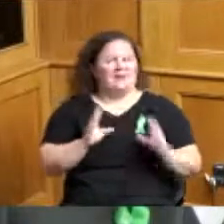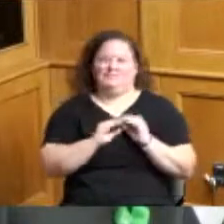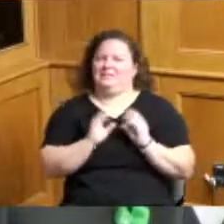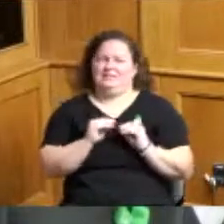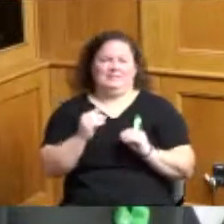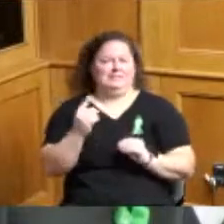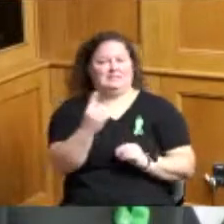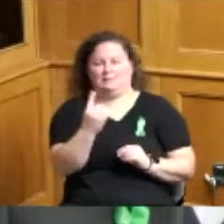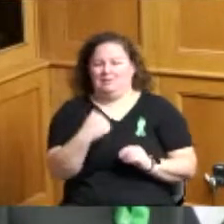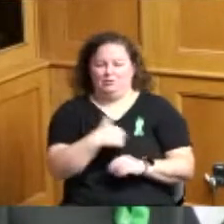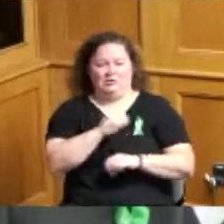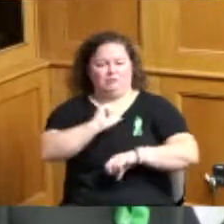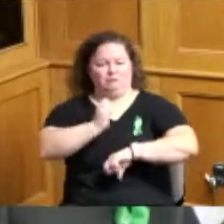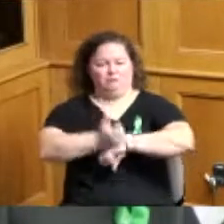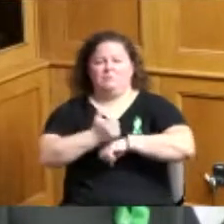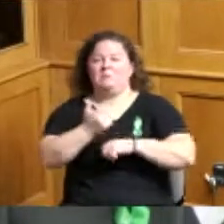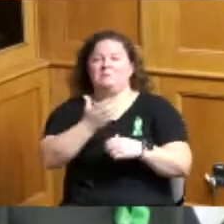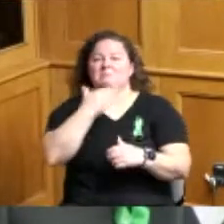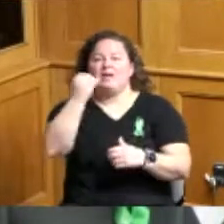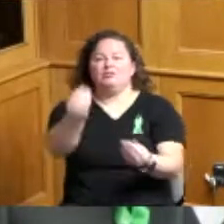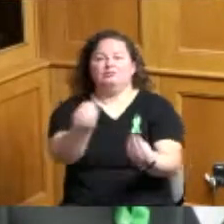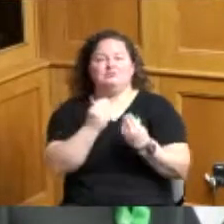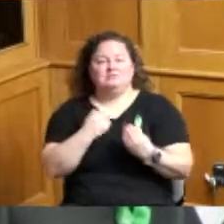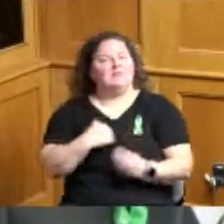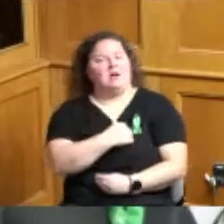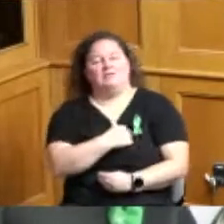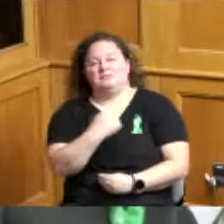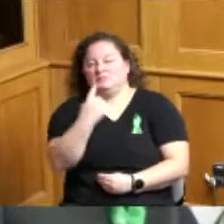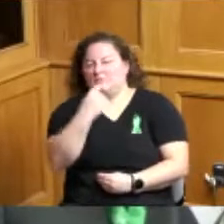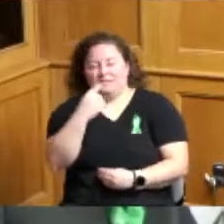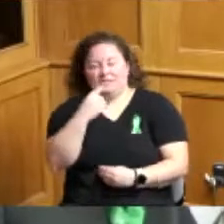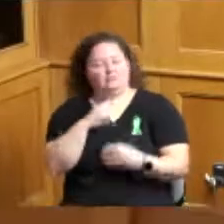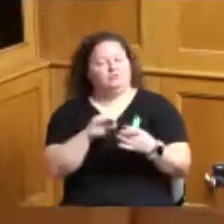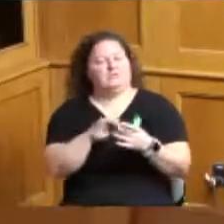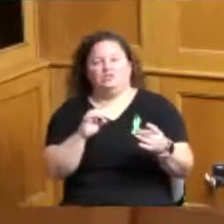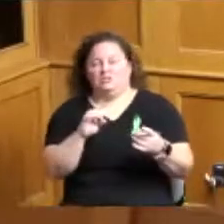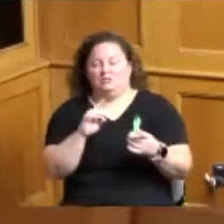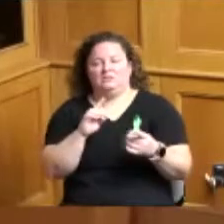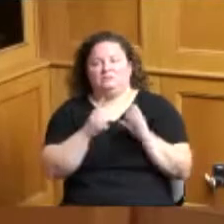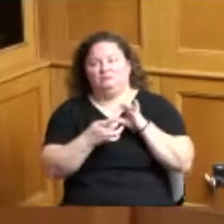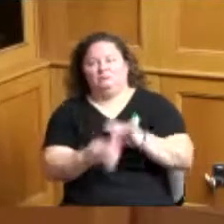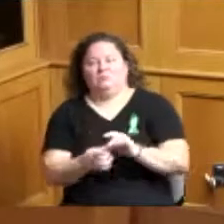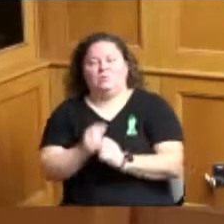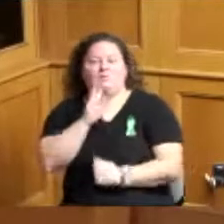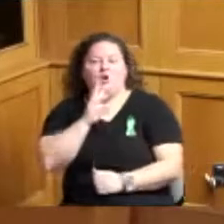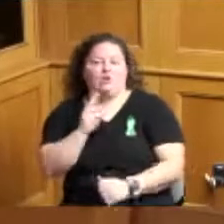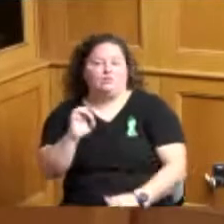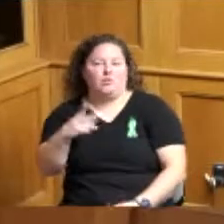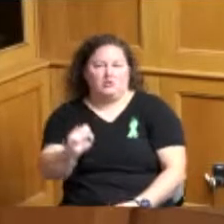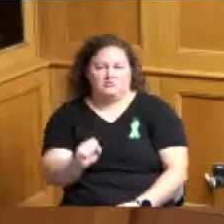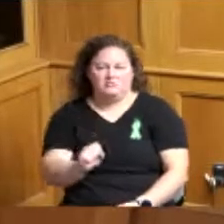better educated on the process for water works all right we can do that for sure item number two